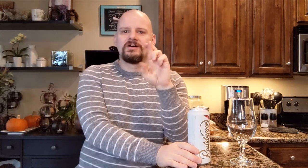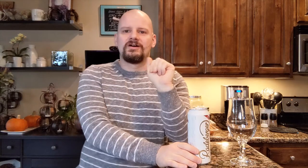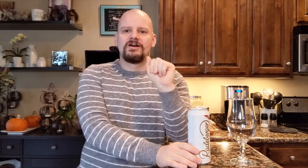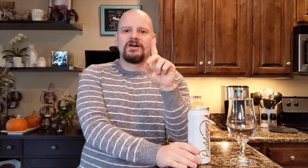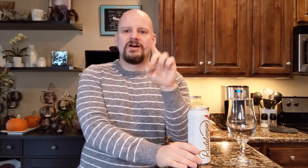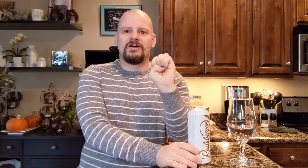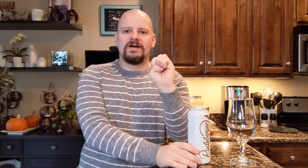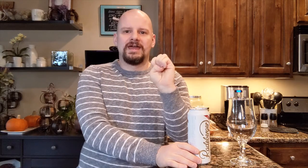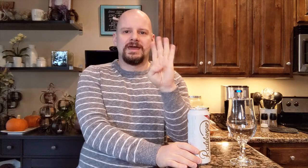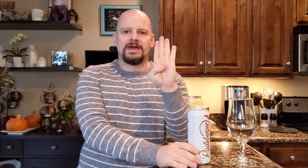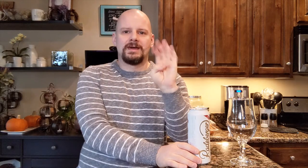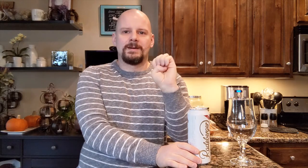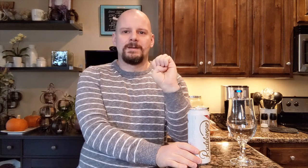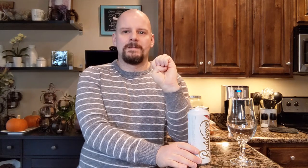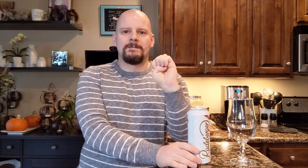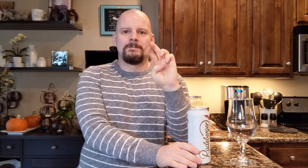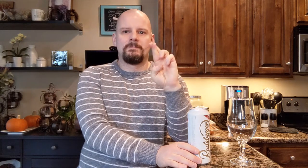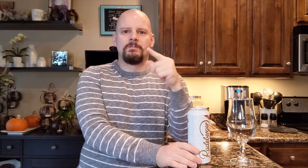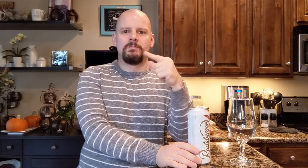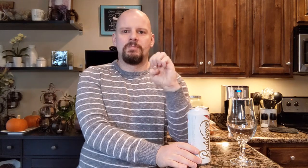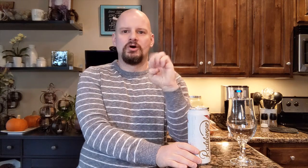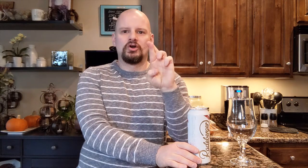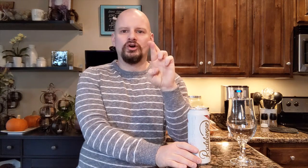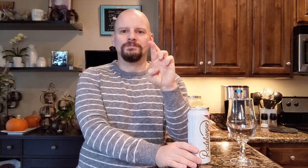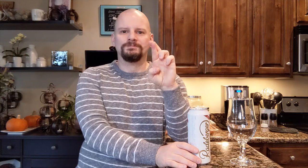Radeberger.